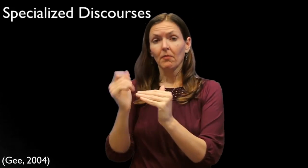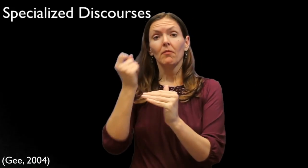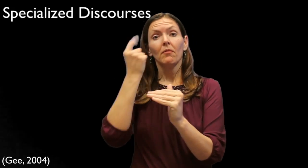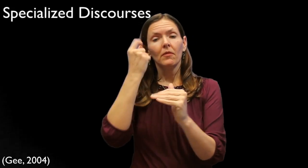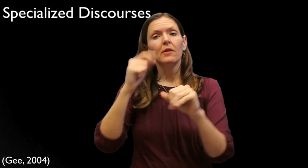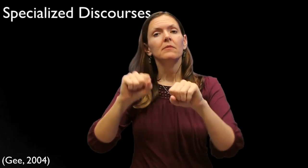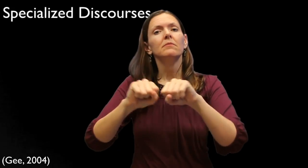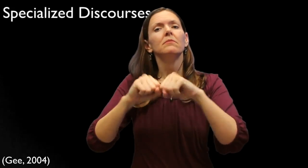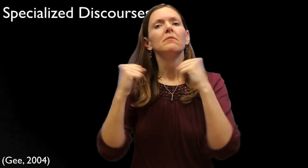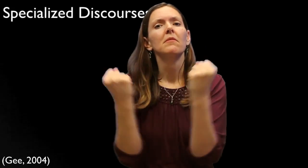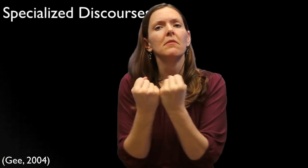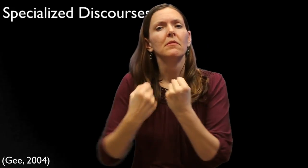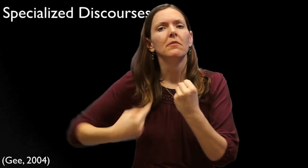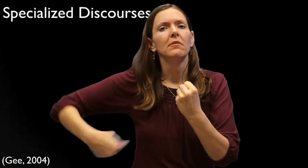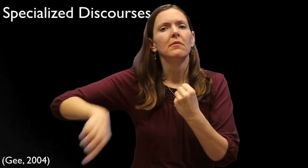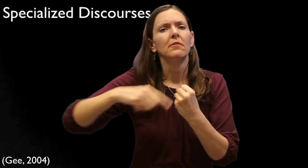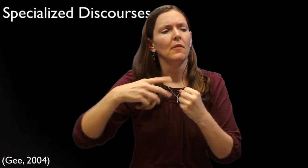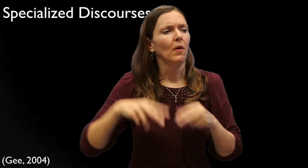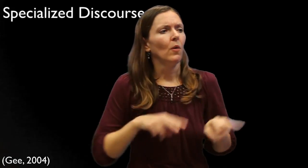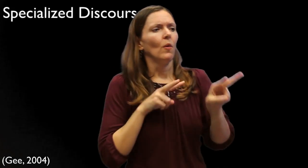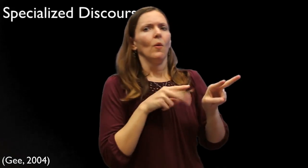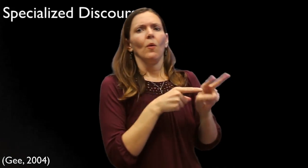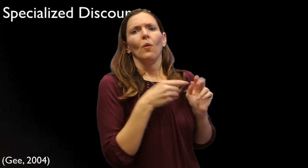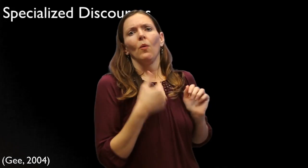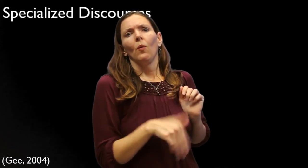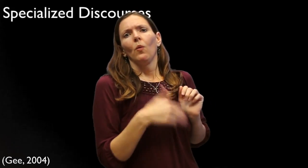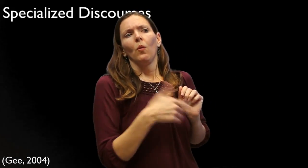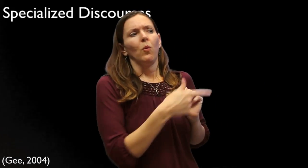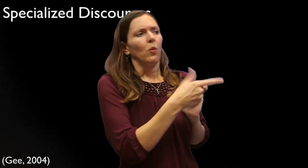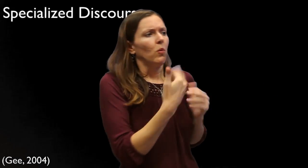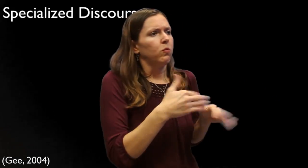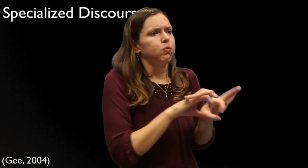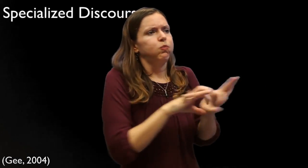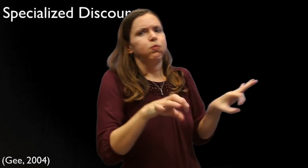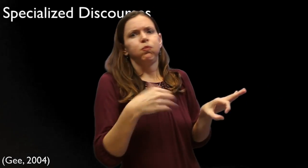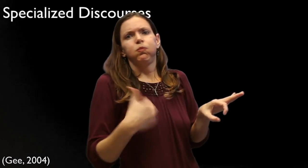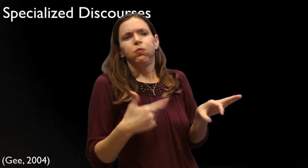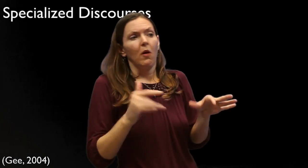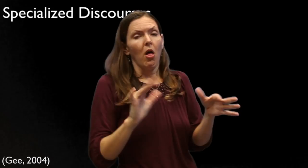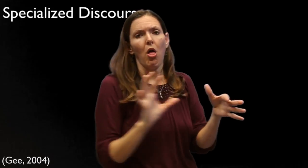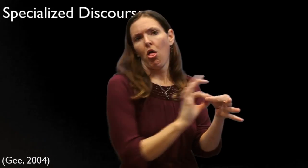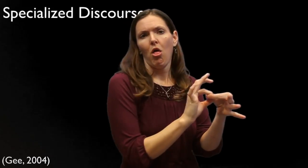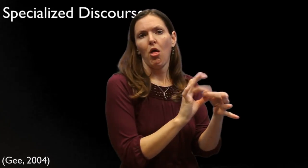It's our society that puts academic language on a podium... and associates higher education degrees